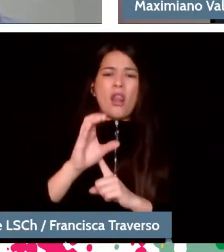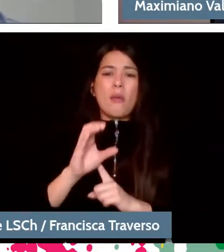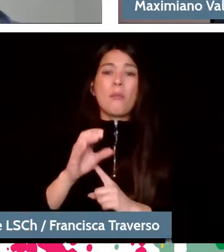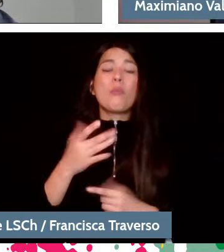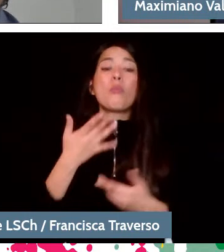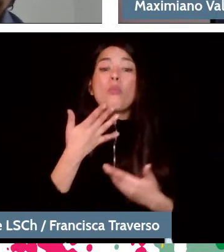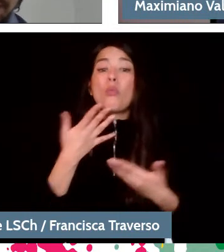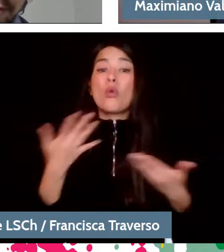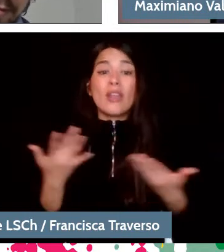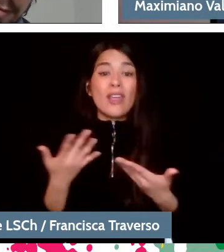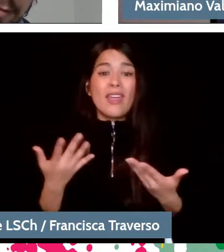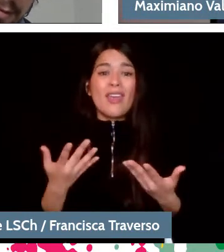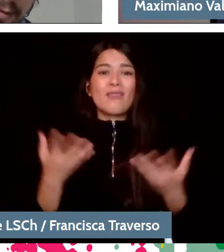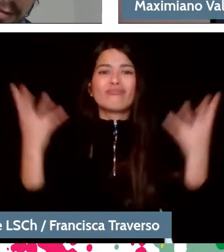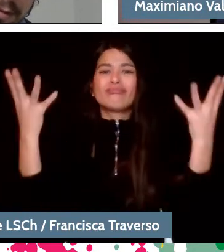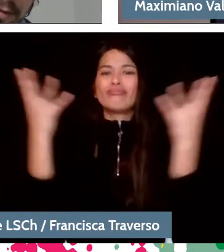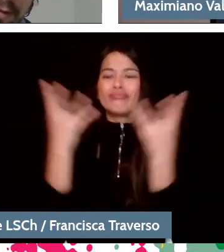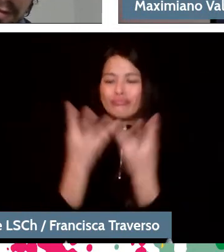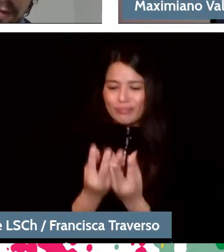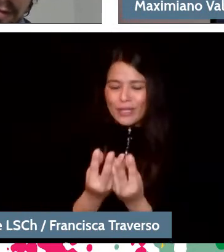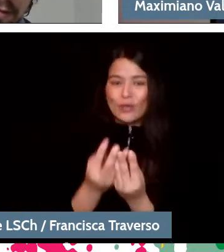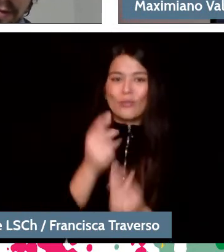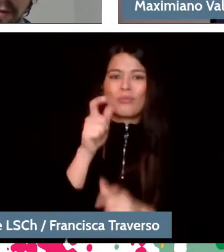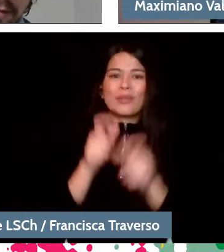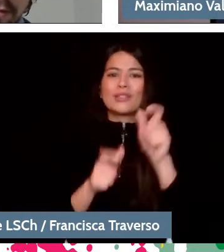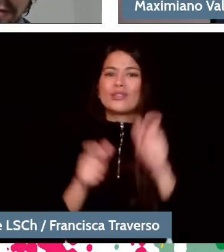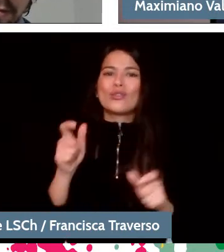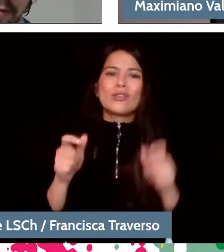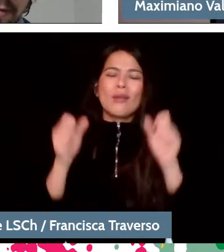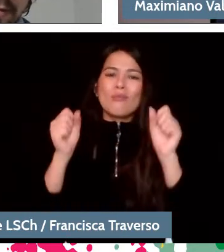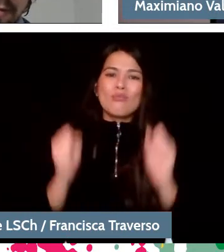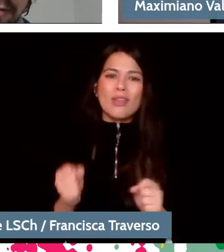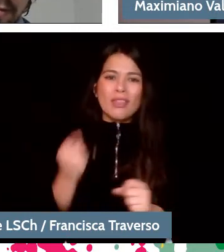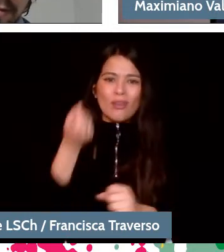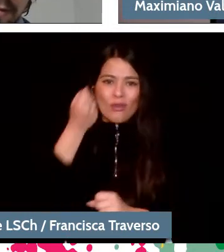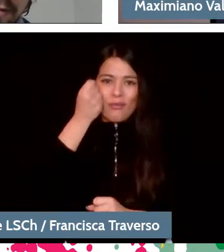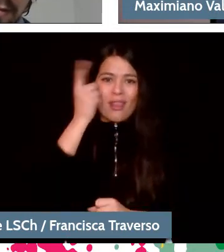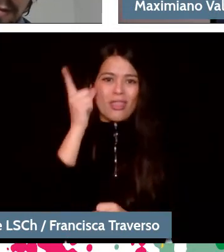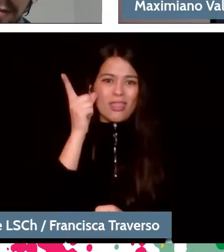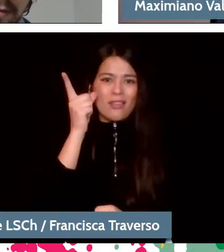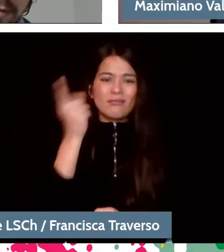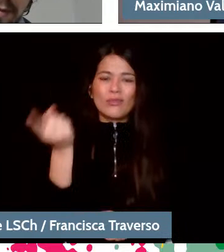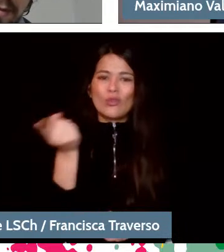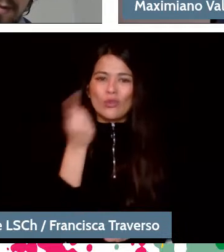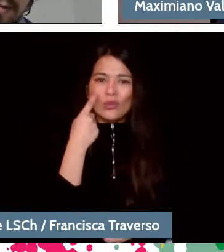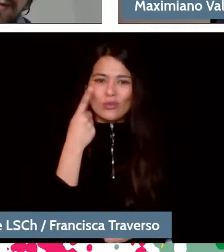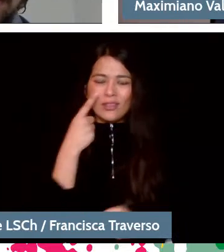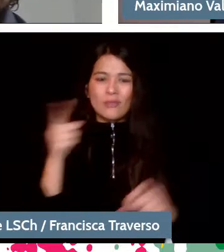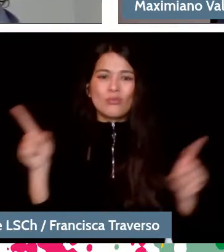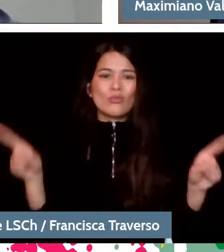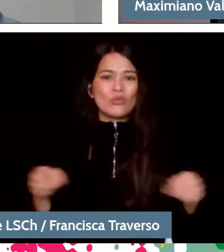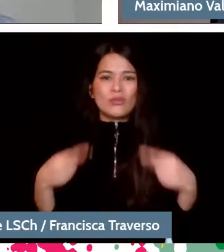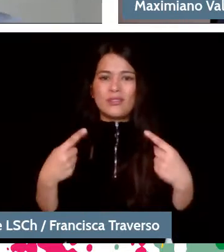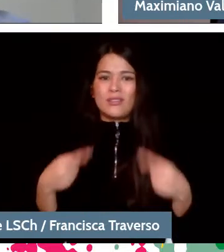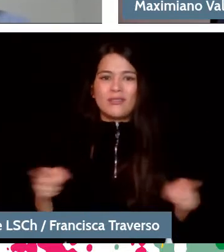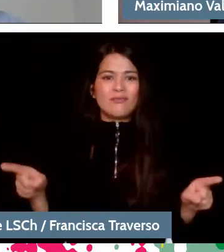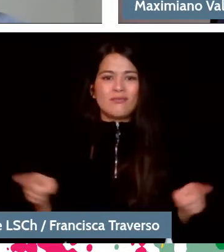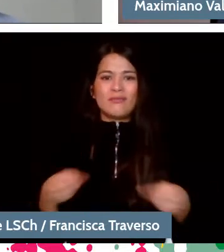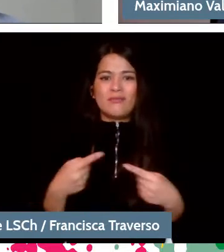people are capable of understanding that type of music and approach to it, and only those who know a lot about music approach it.